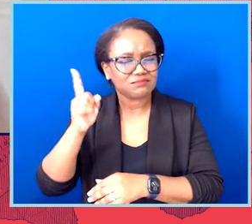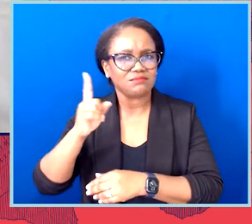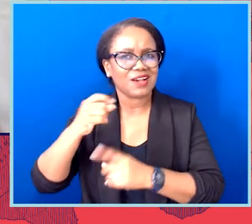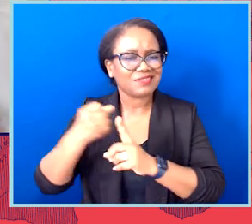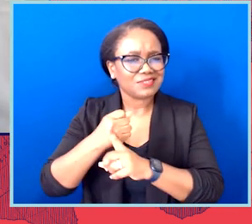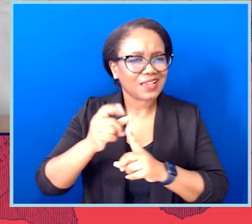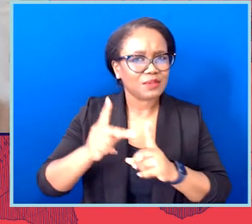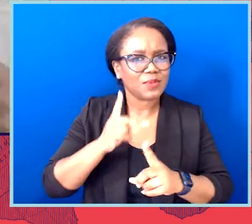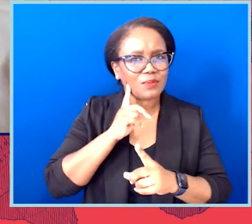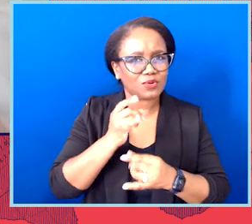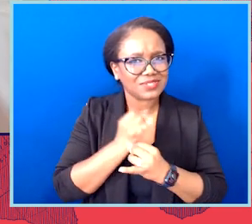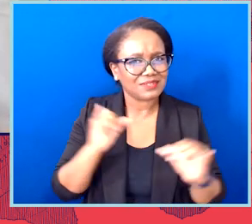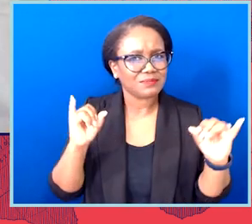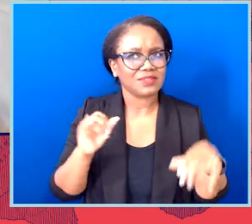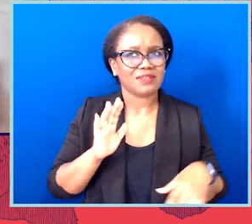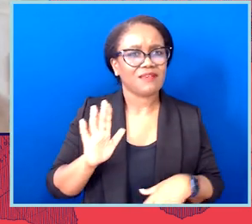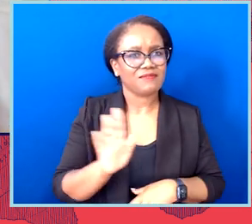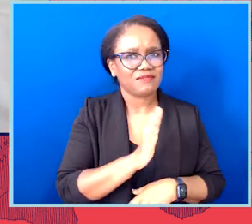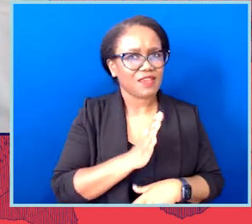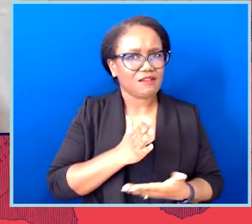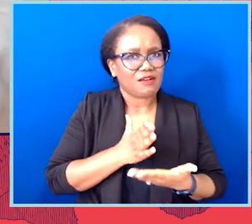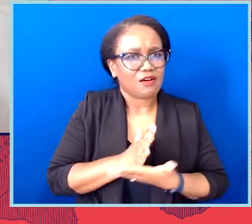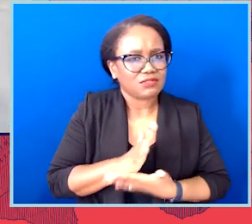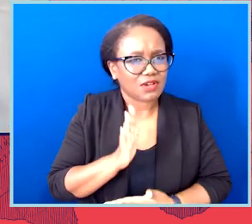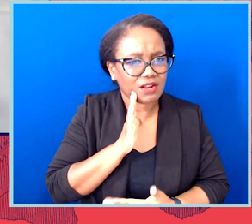space on people's ability to be themselves. And this is a part of that.